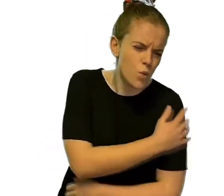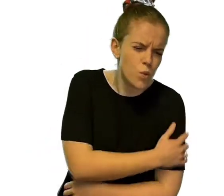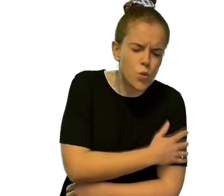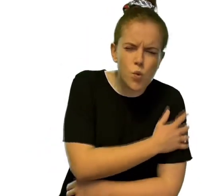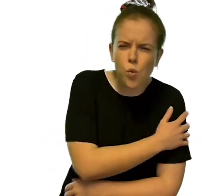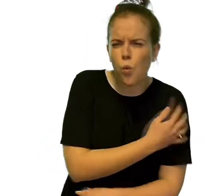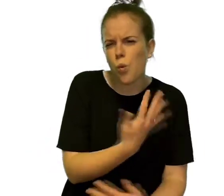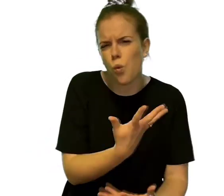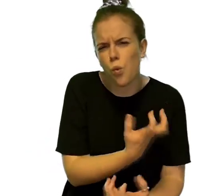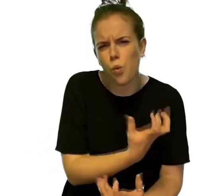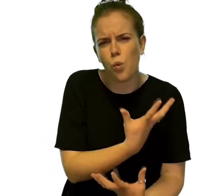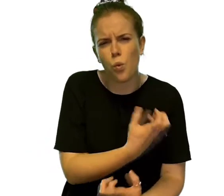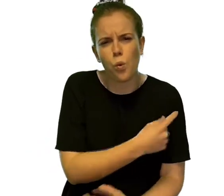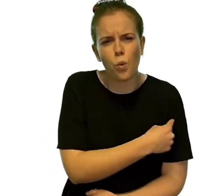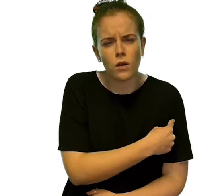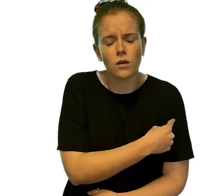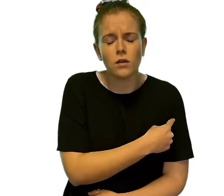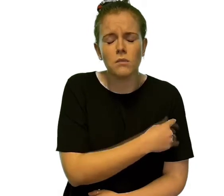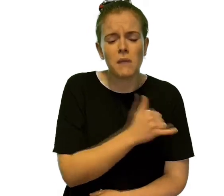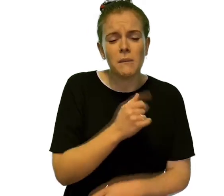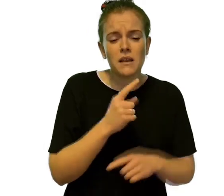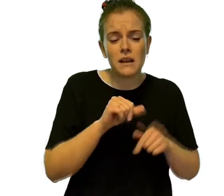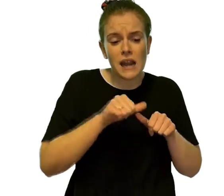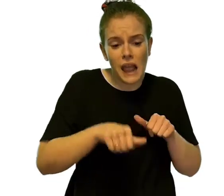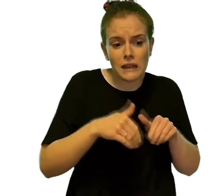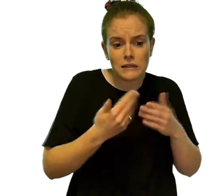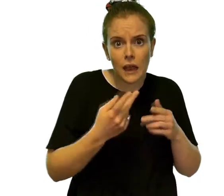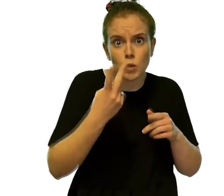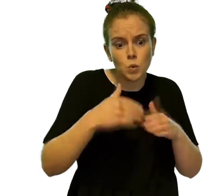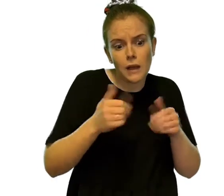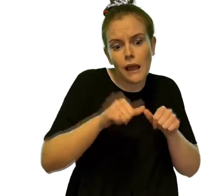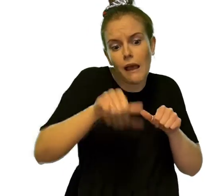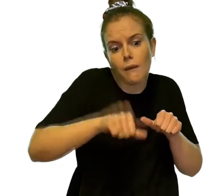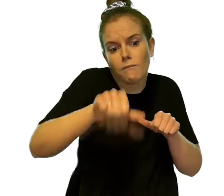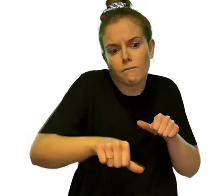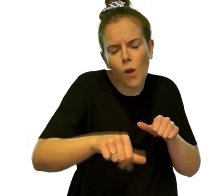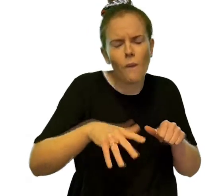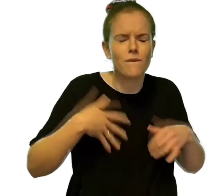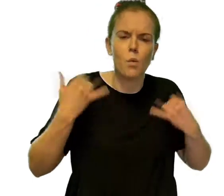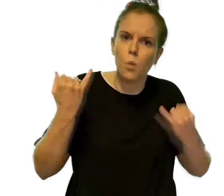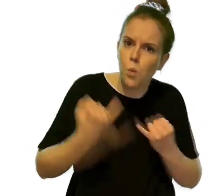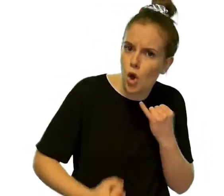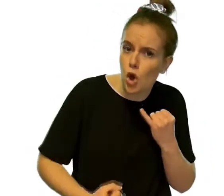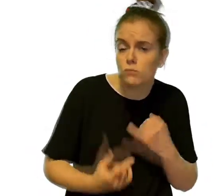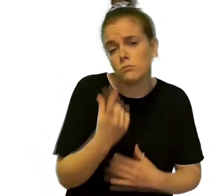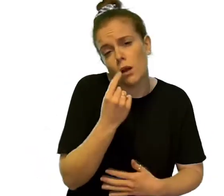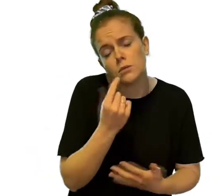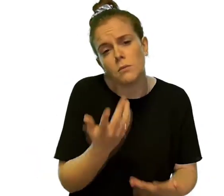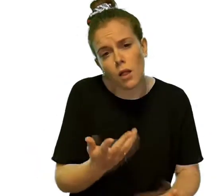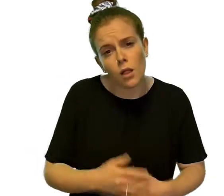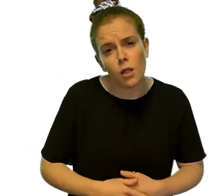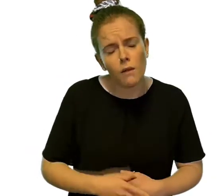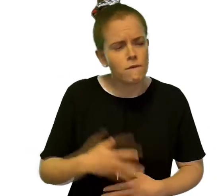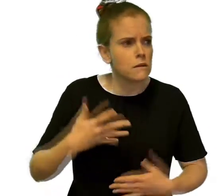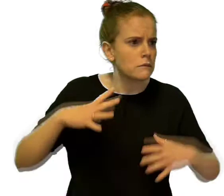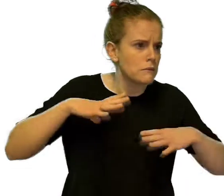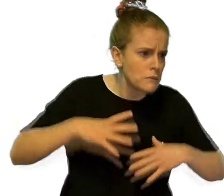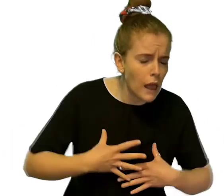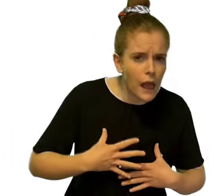It may feel worse the first or second day after your vaccination. You may feel tired, or have a headache,